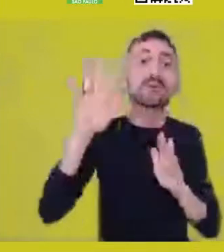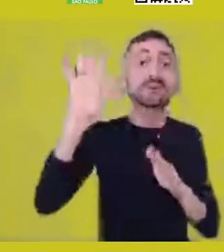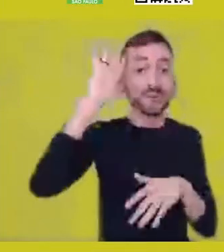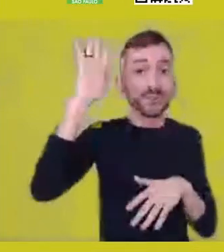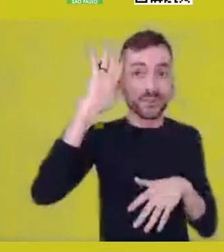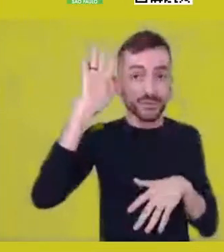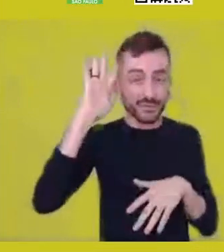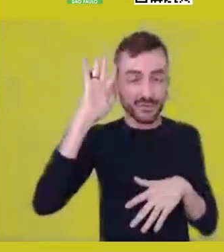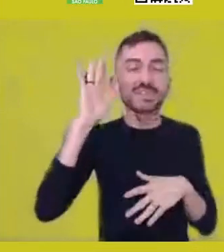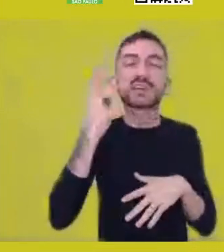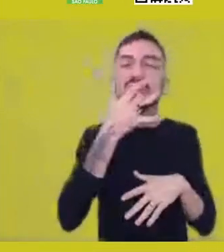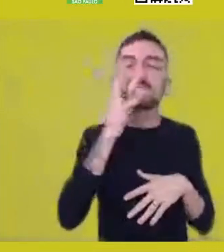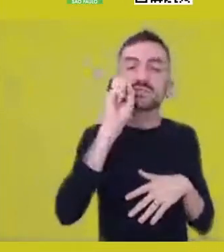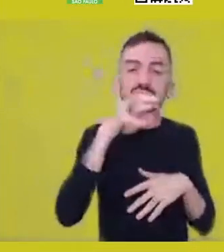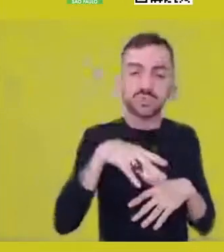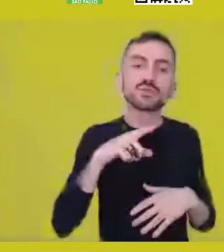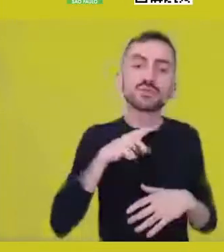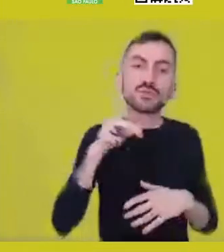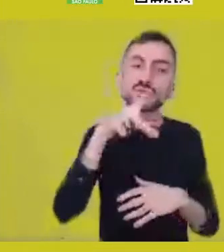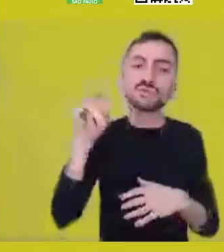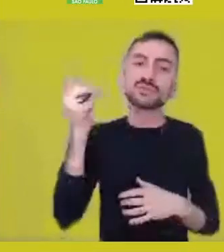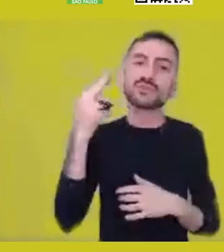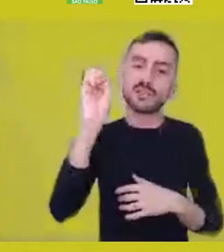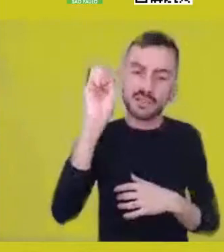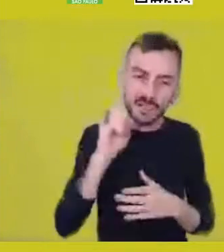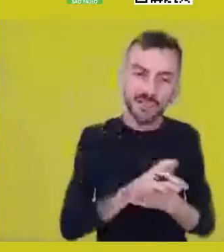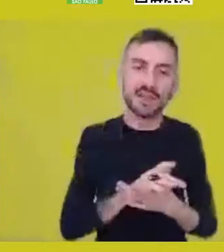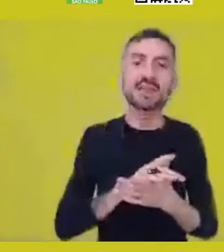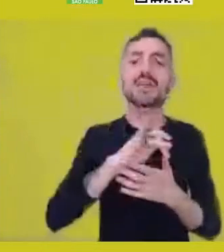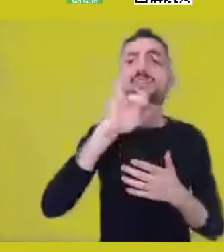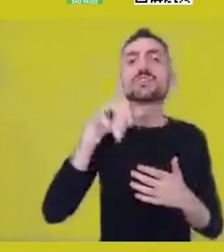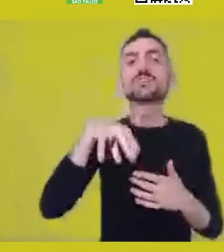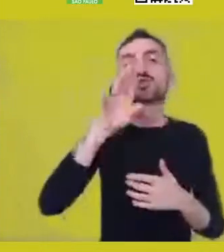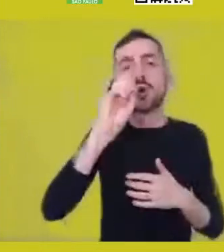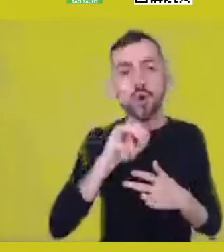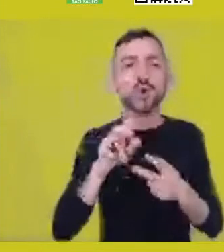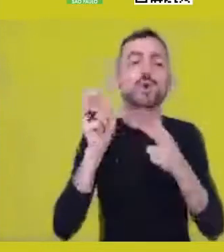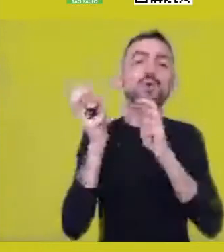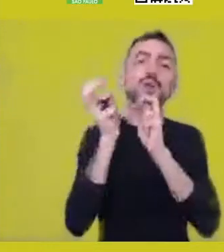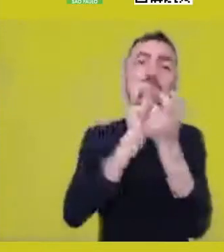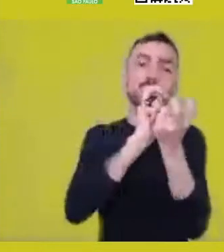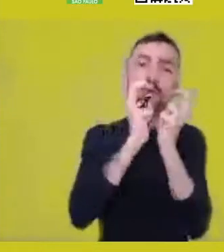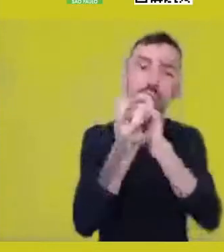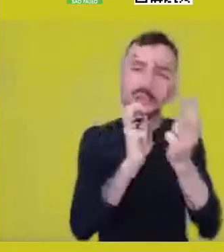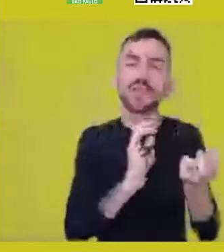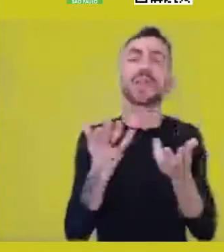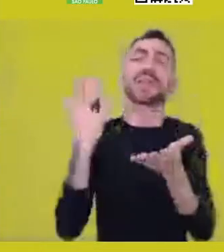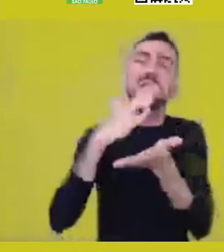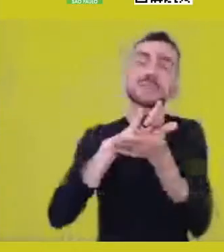as Muniz Sodré presents: a jongo, a capoeira, a samba, are elements